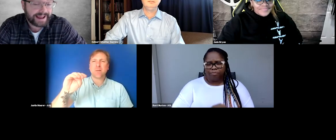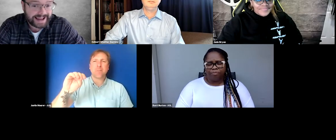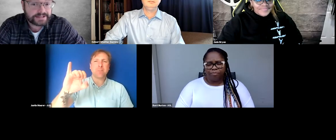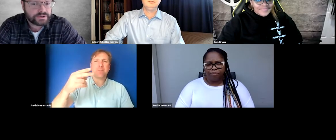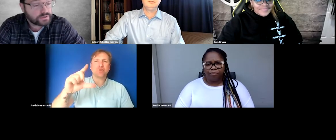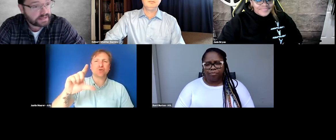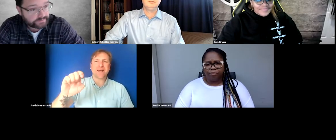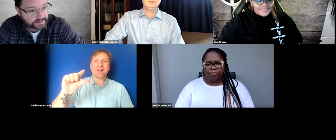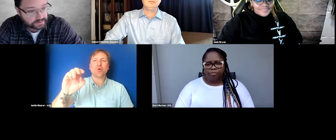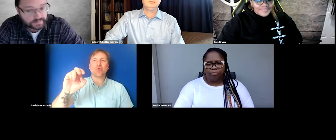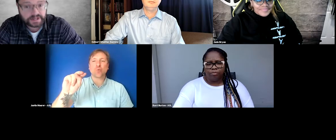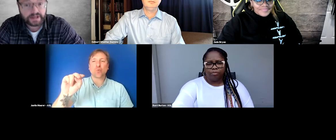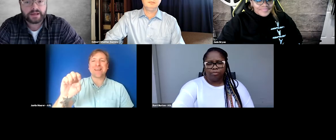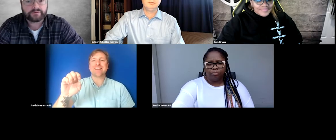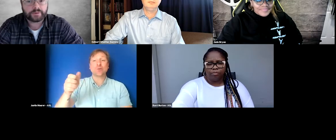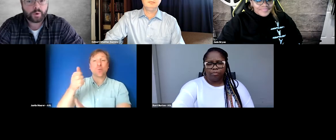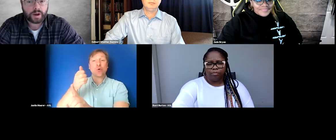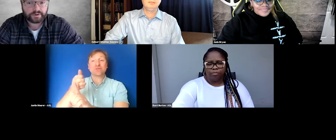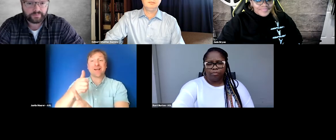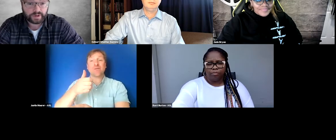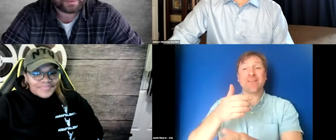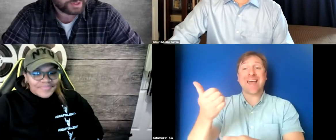and New Day Films, the film cooperative in which she